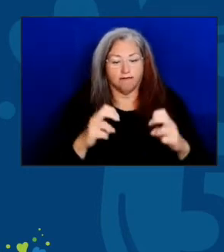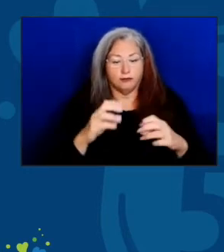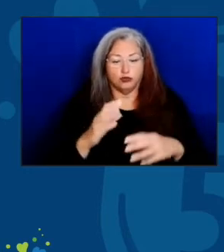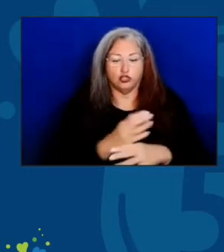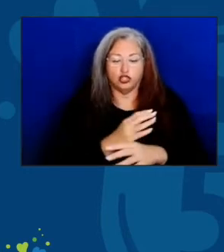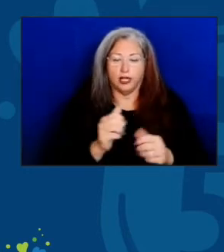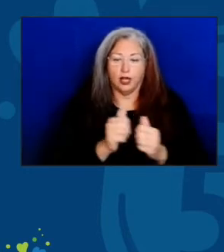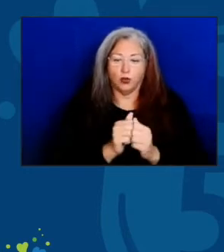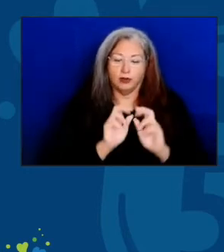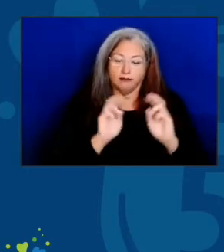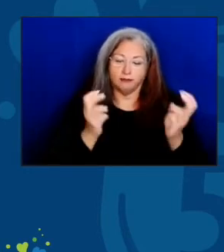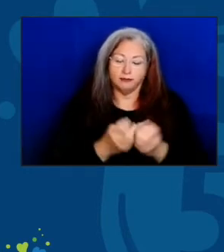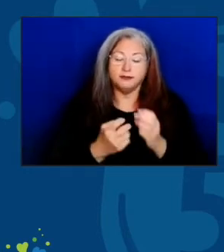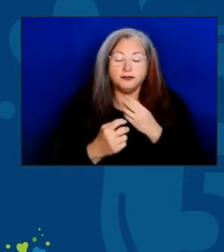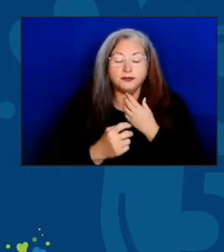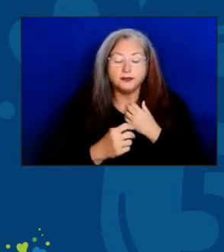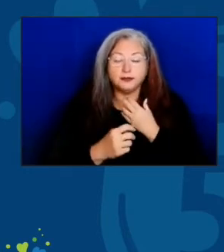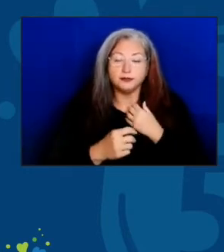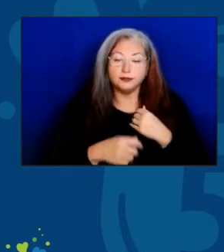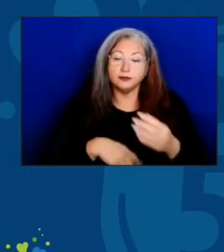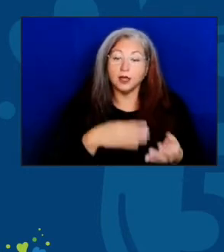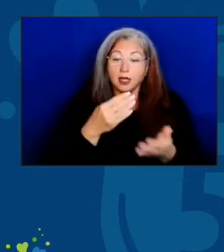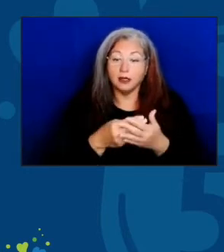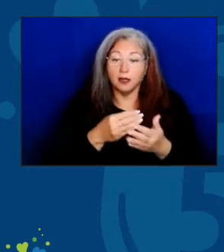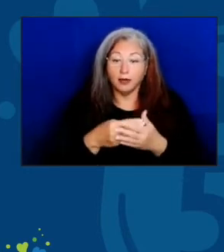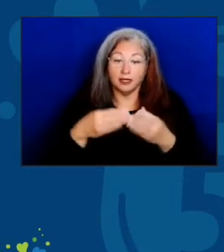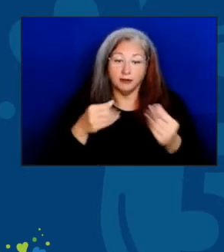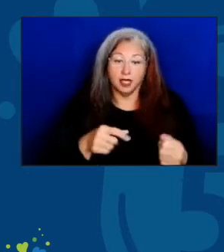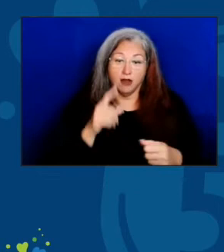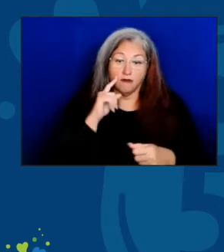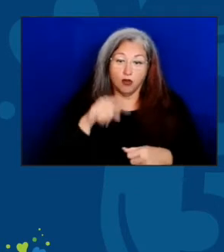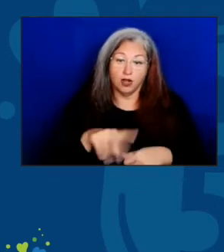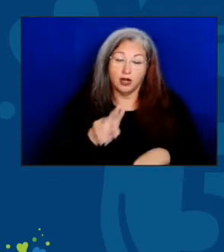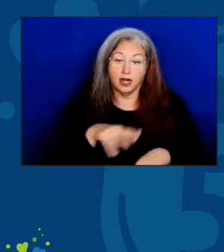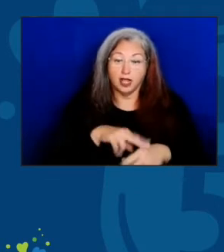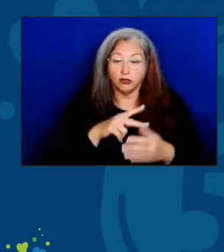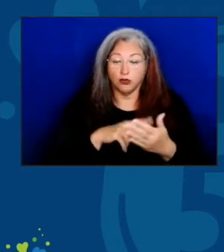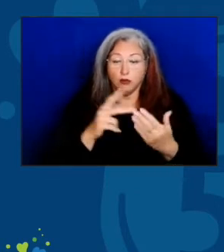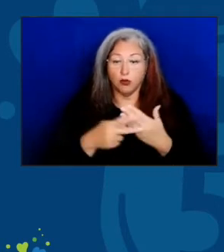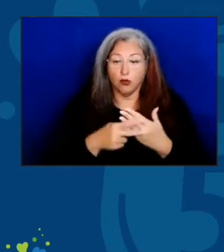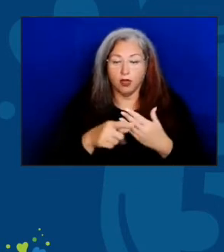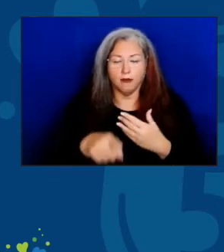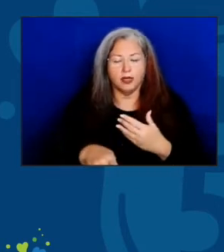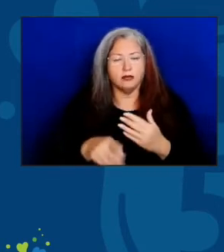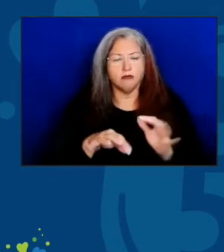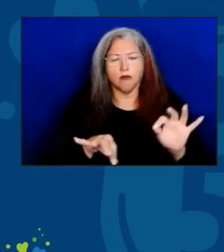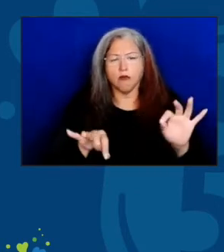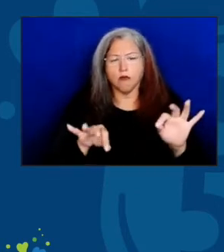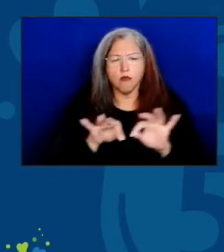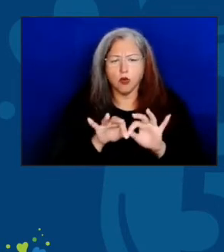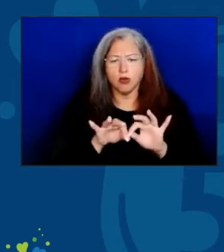Money spent on the National Senior Nutrition Program is money well spent. It's money spent on the health